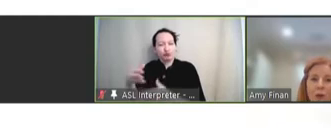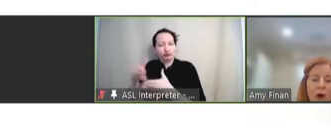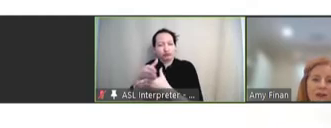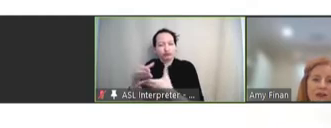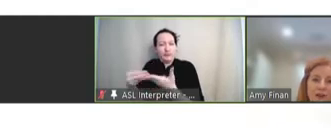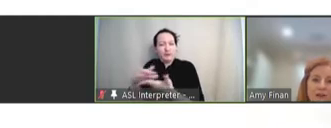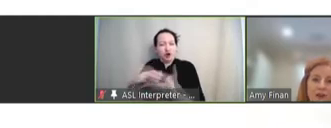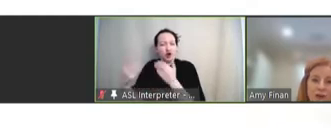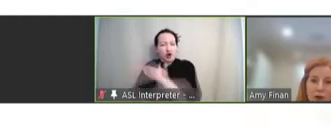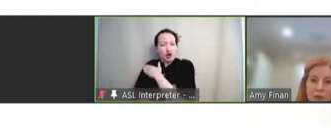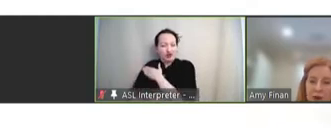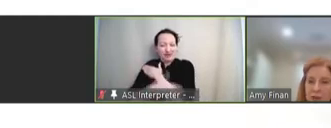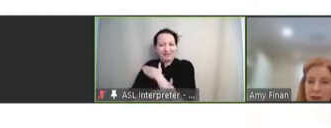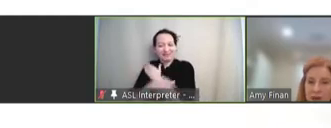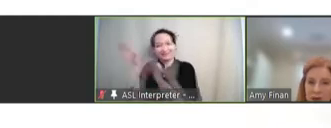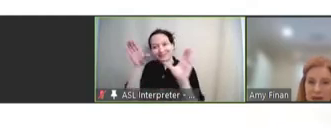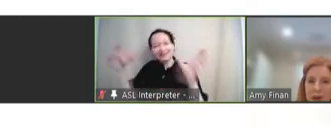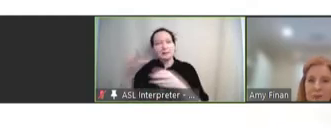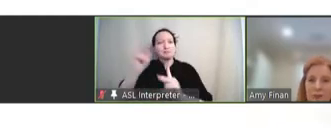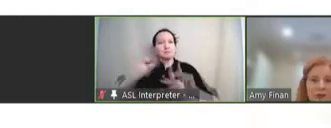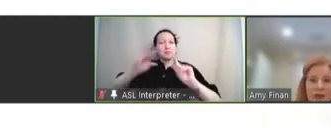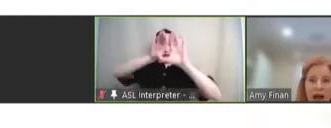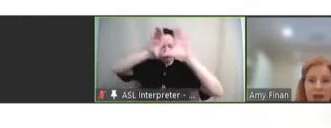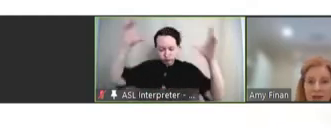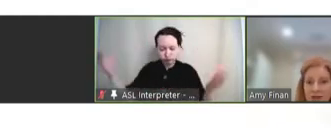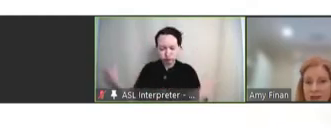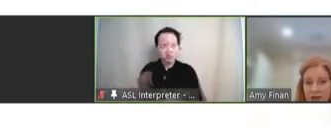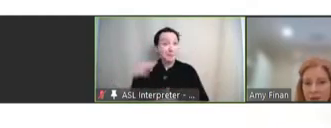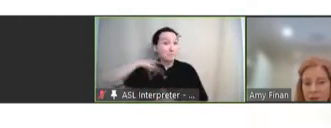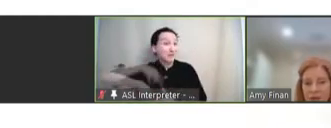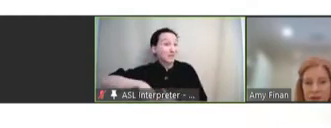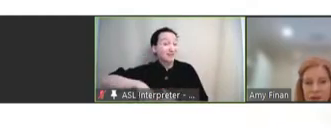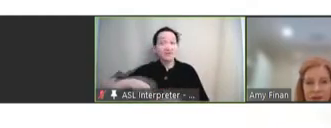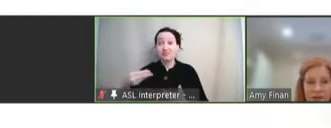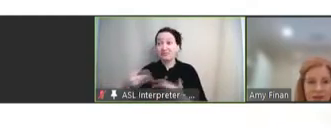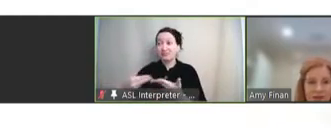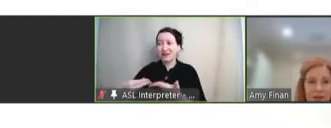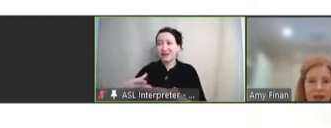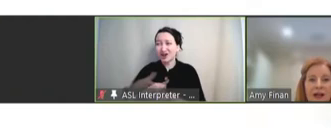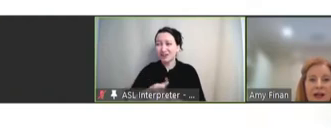one that serves the global public good but will not generate large returns on the investment.